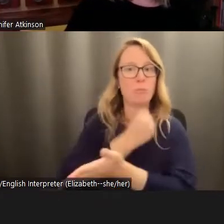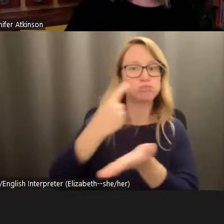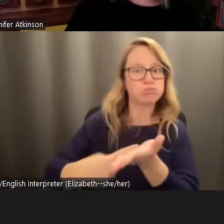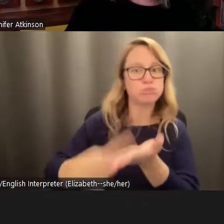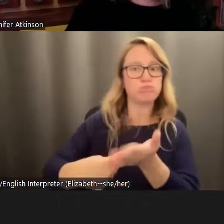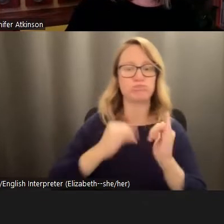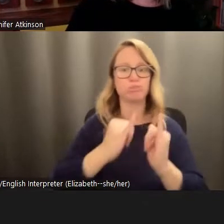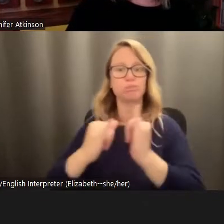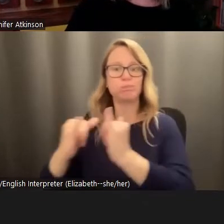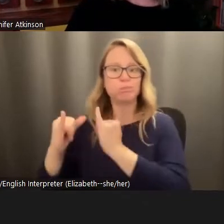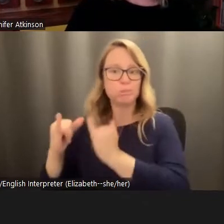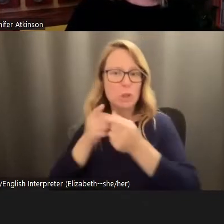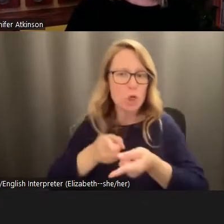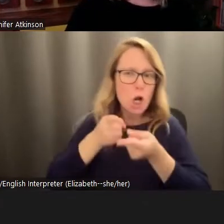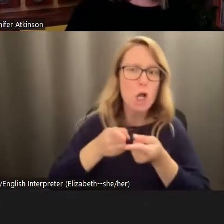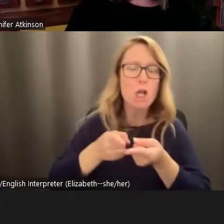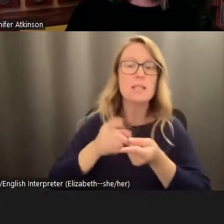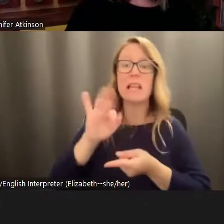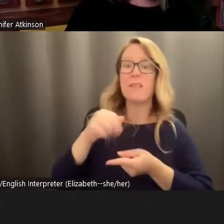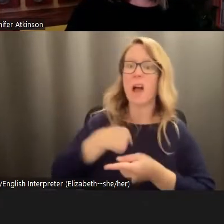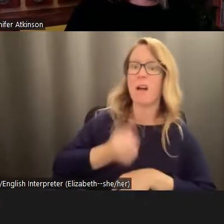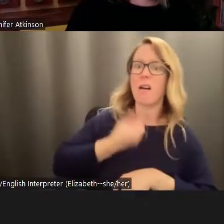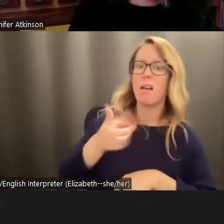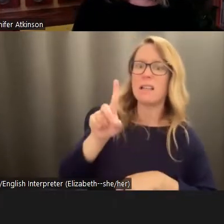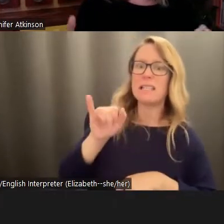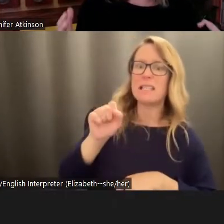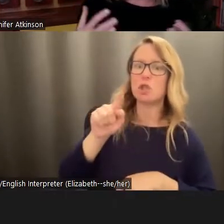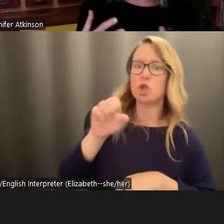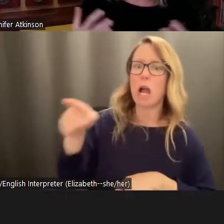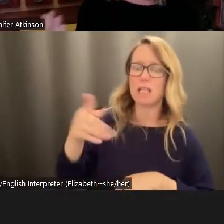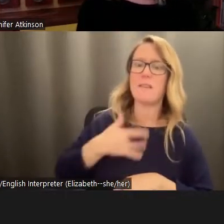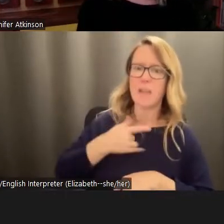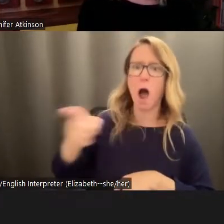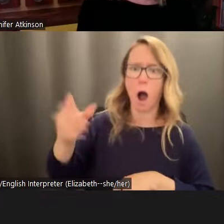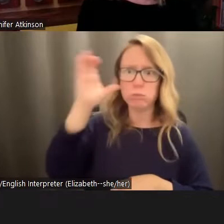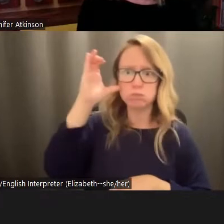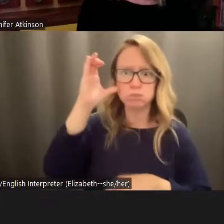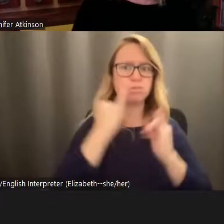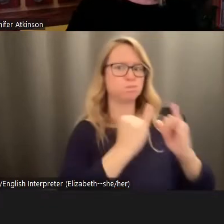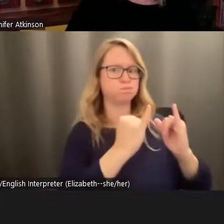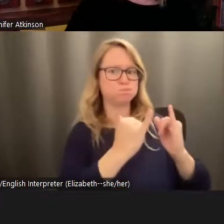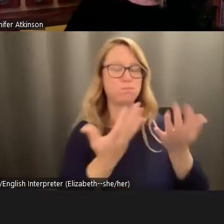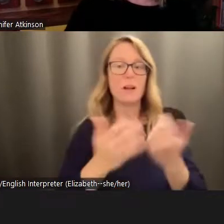and being heard when they voiced distress. So I think what this means for any of us who are engaging with groups who have